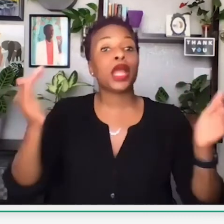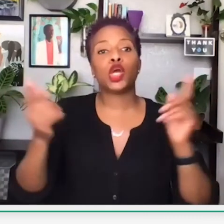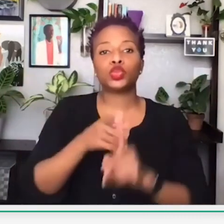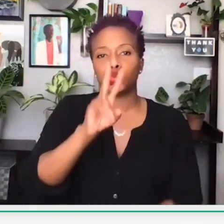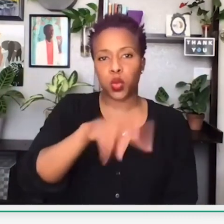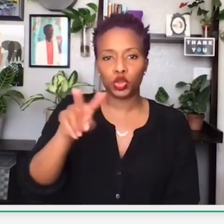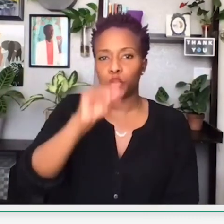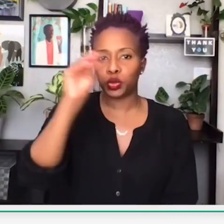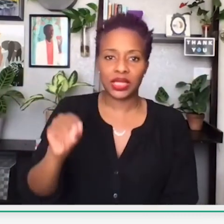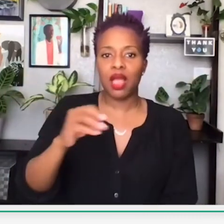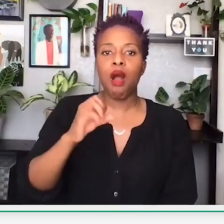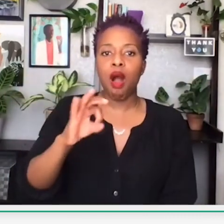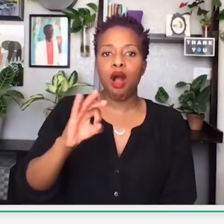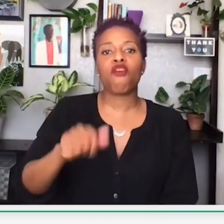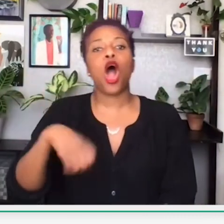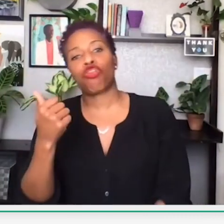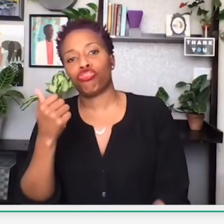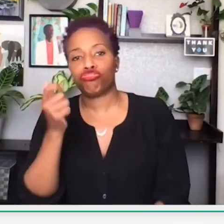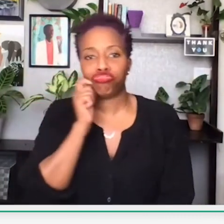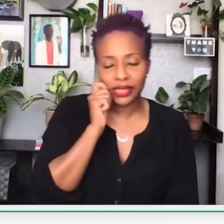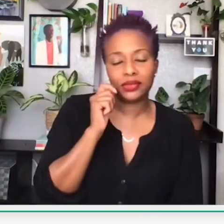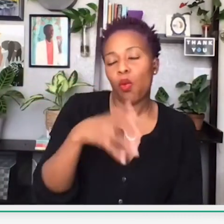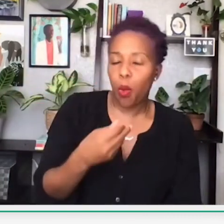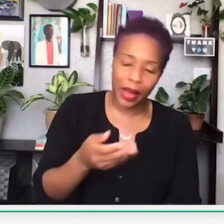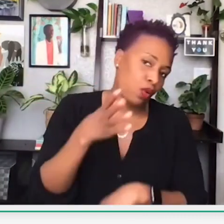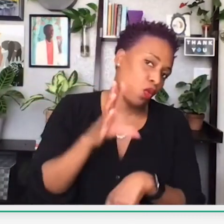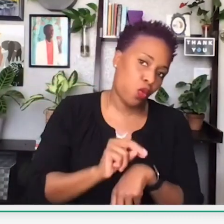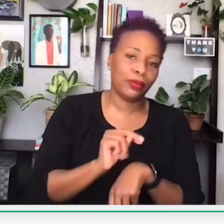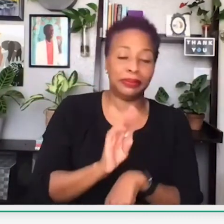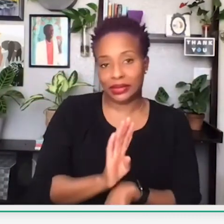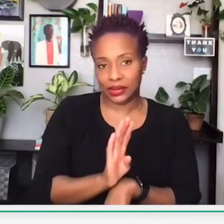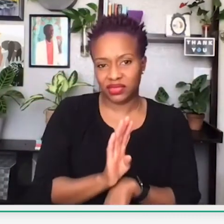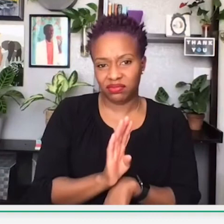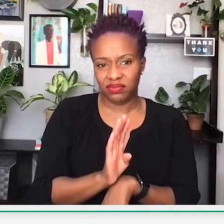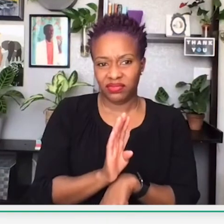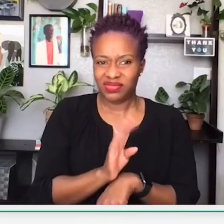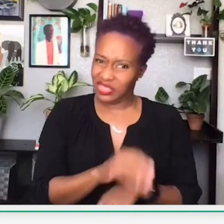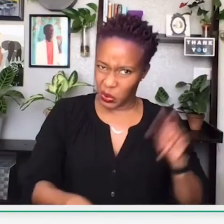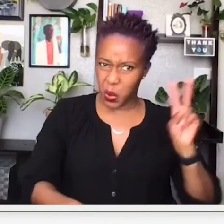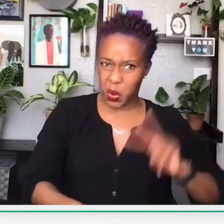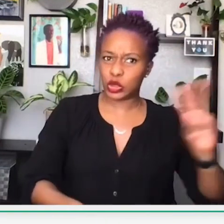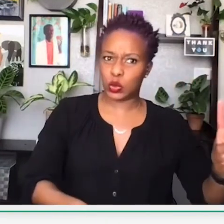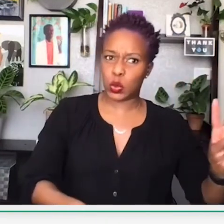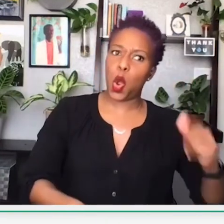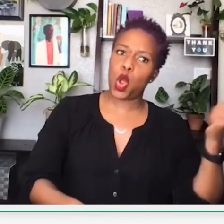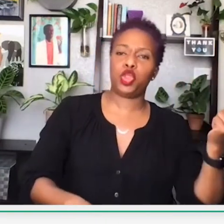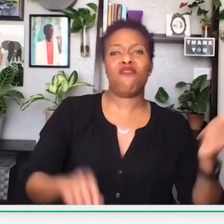because of the pandemic, in comparison to 22% of white-owned businesses.